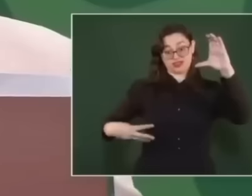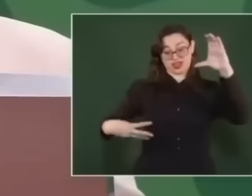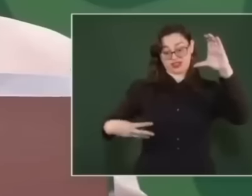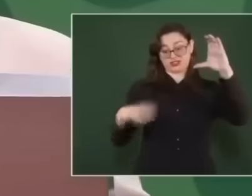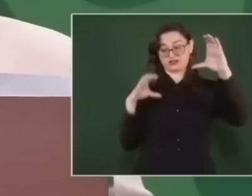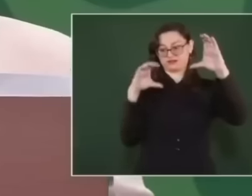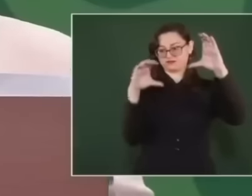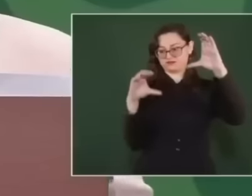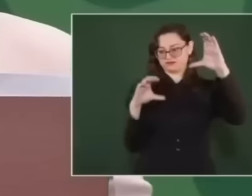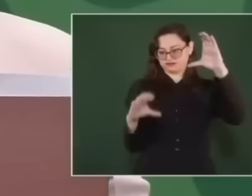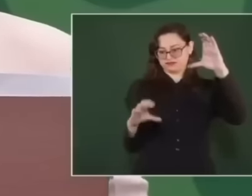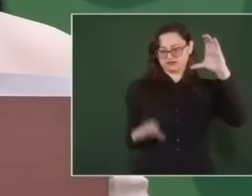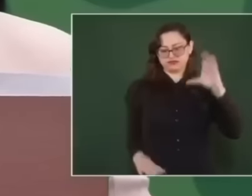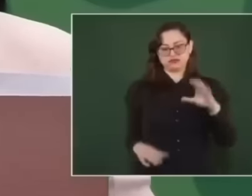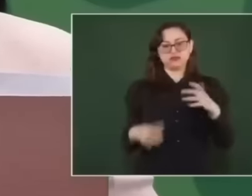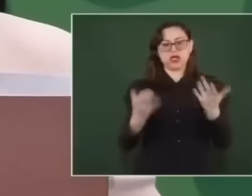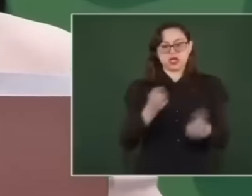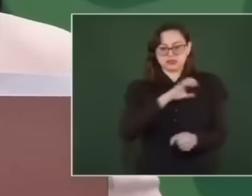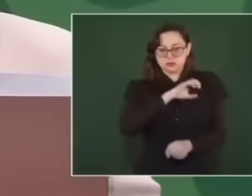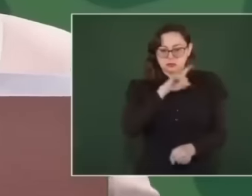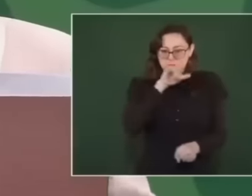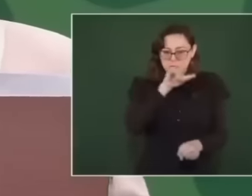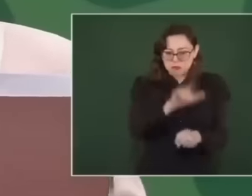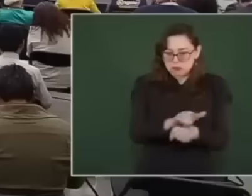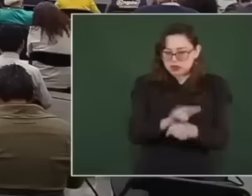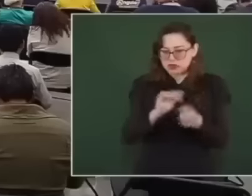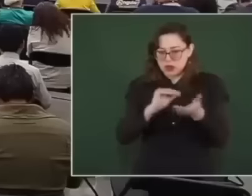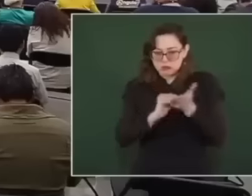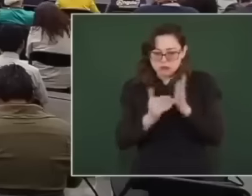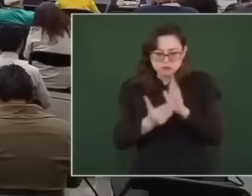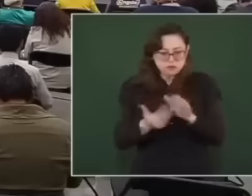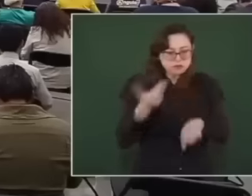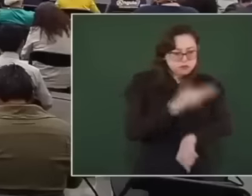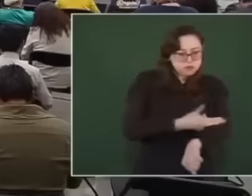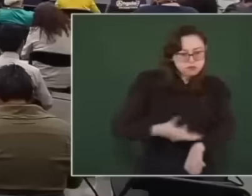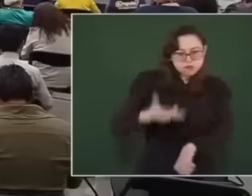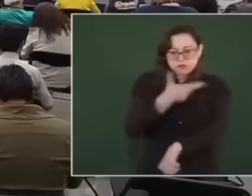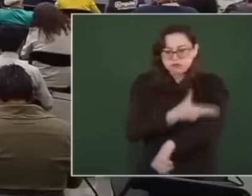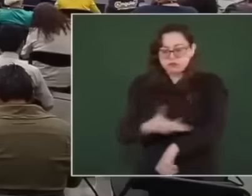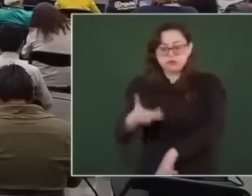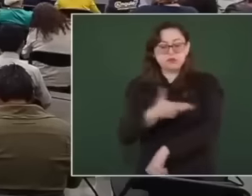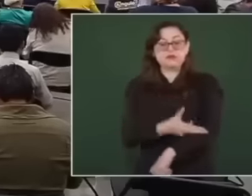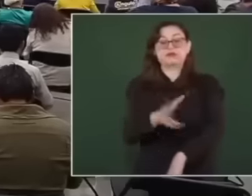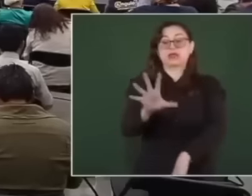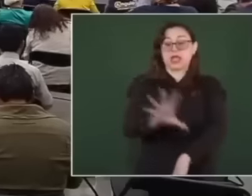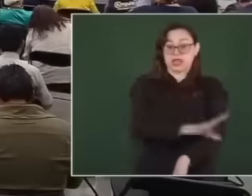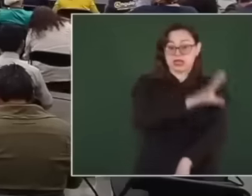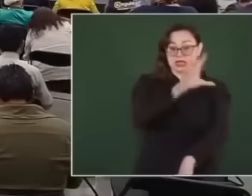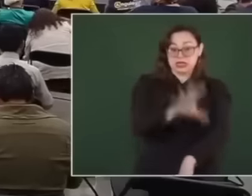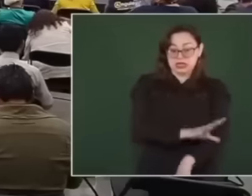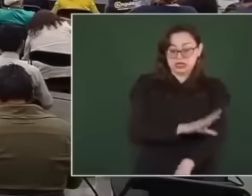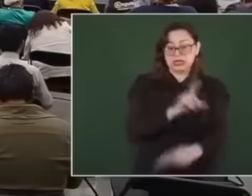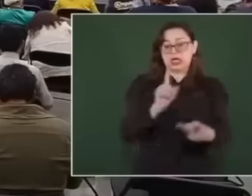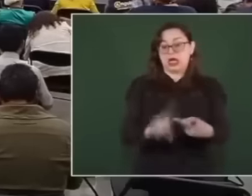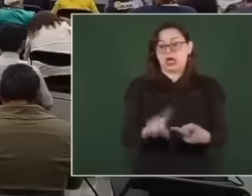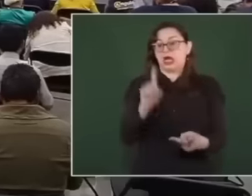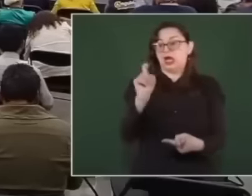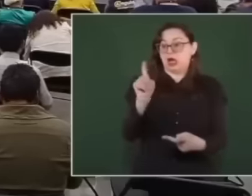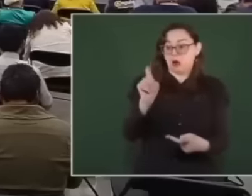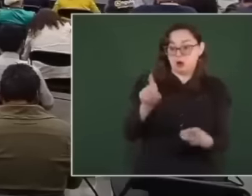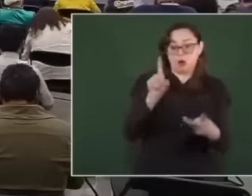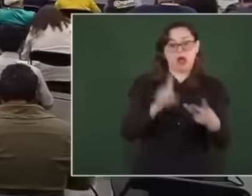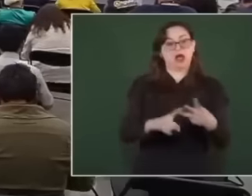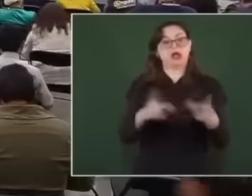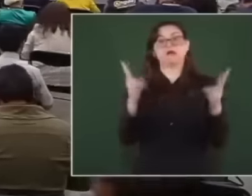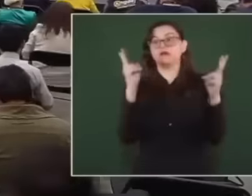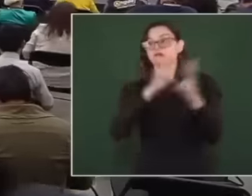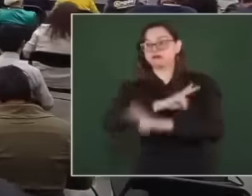strategic facilities with energy generation, water recycling plant and own climate, they equipped it